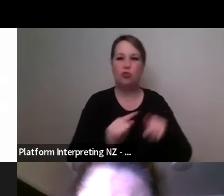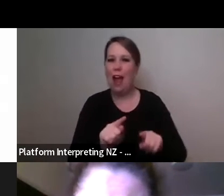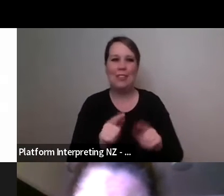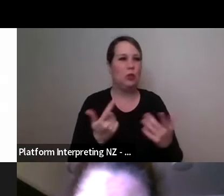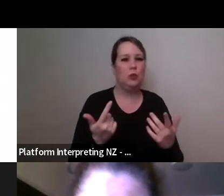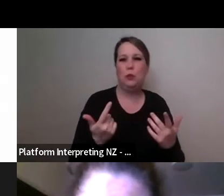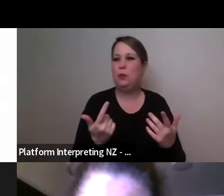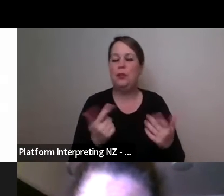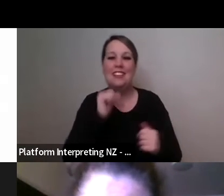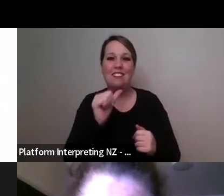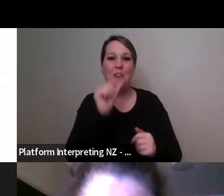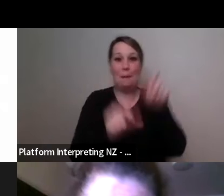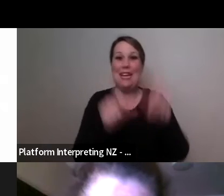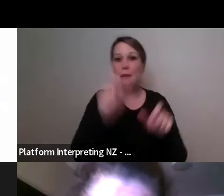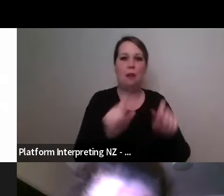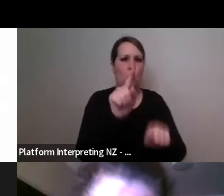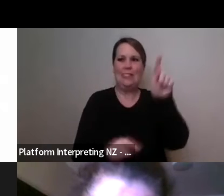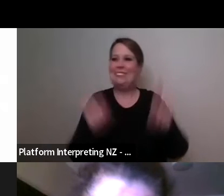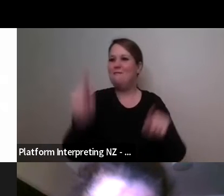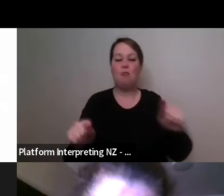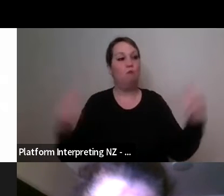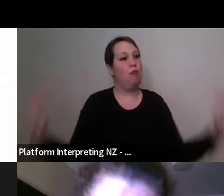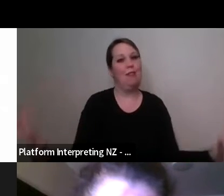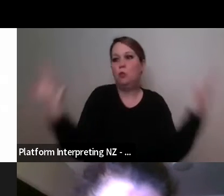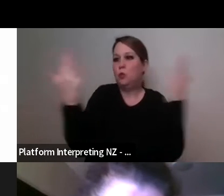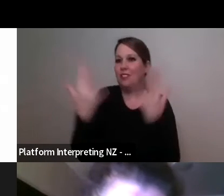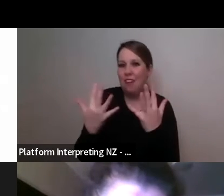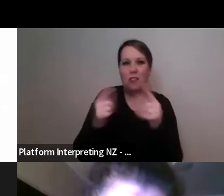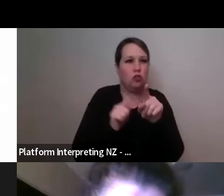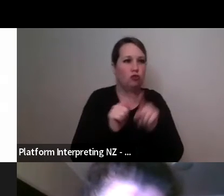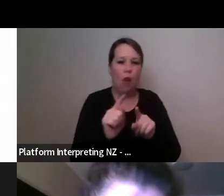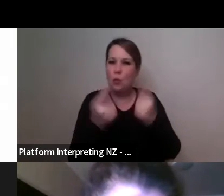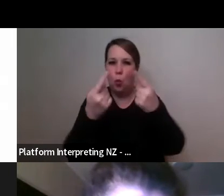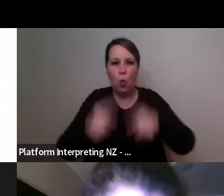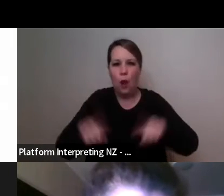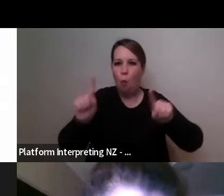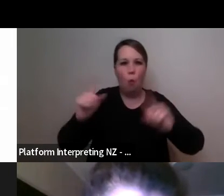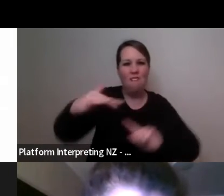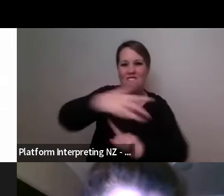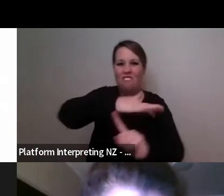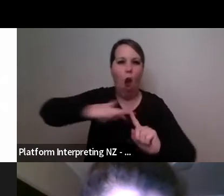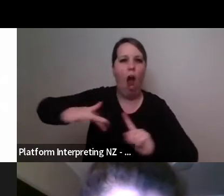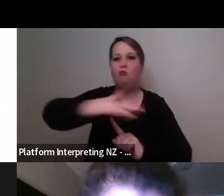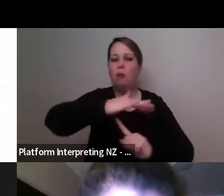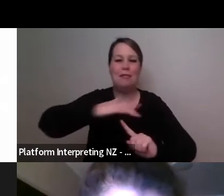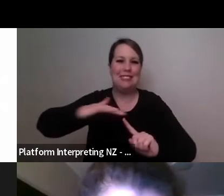environment that is supportive and brave but also nurturing and enabling people to flourish